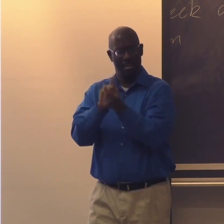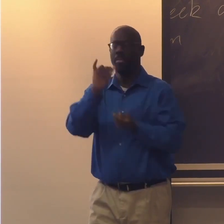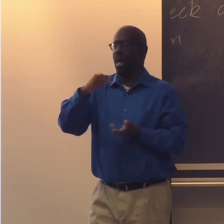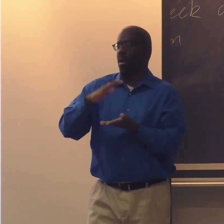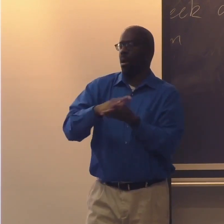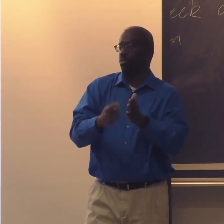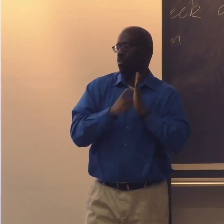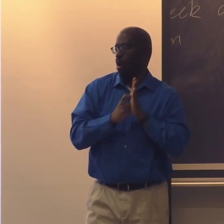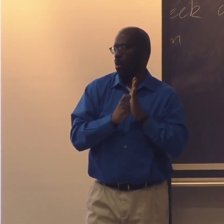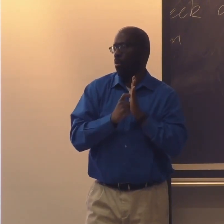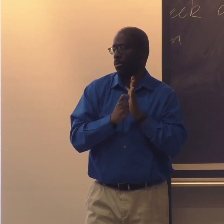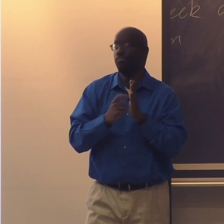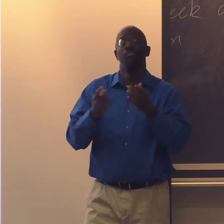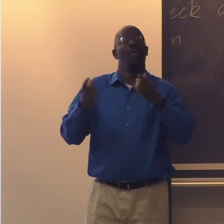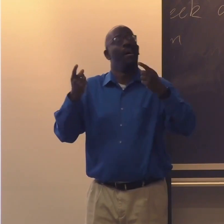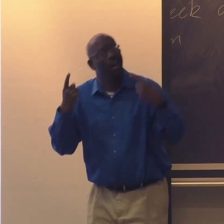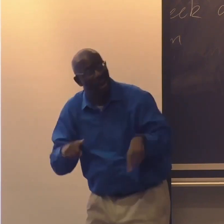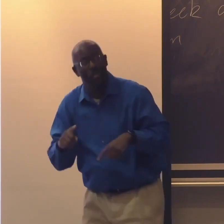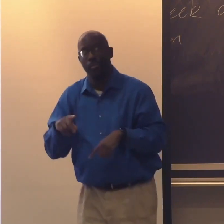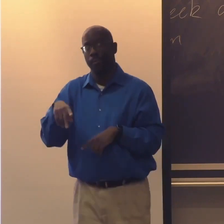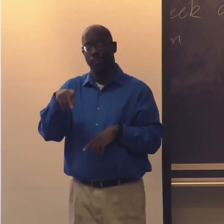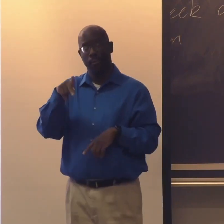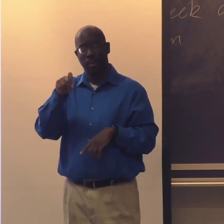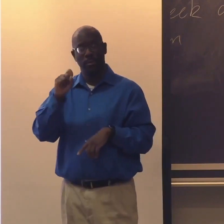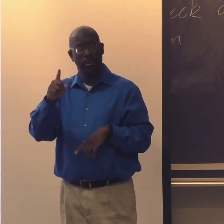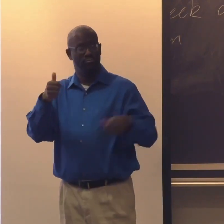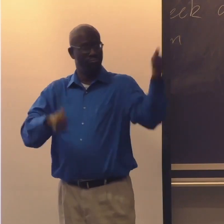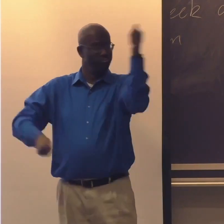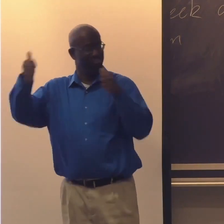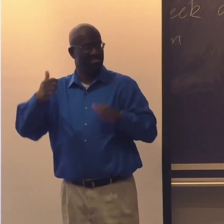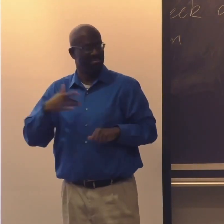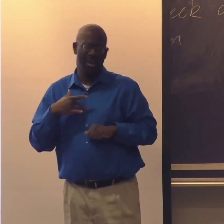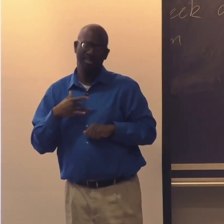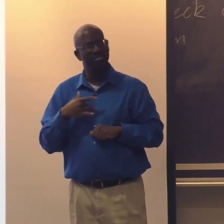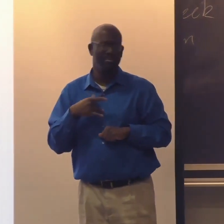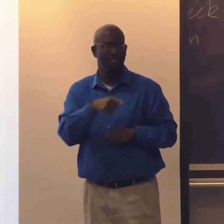Everything they needed to do in order to graduate, they met those requirements.